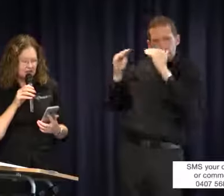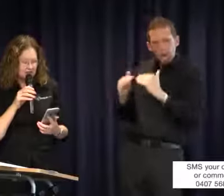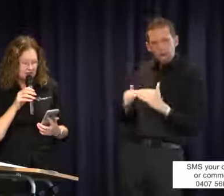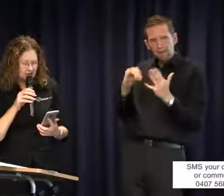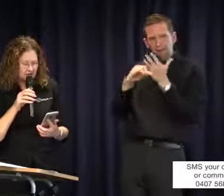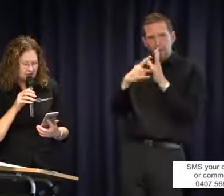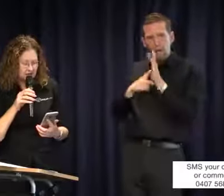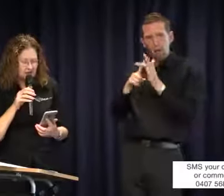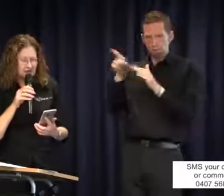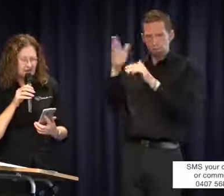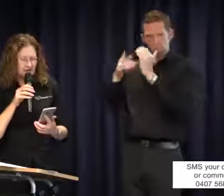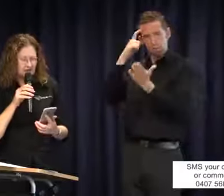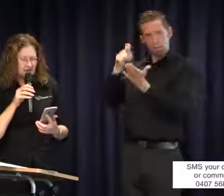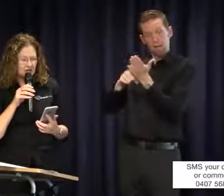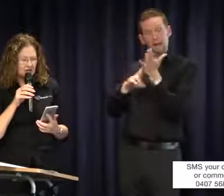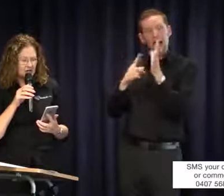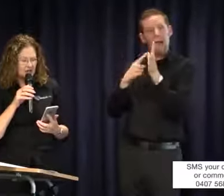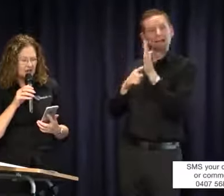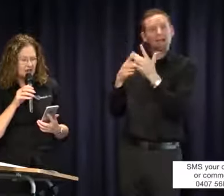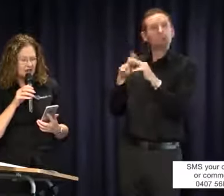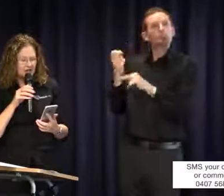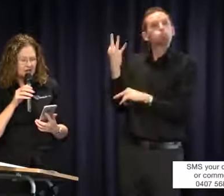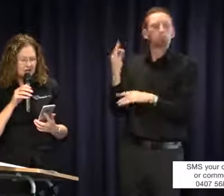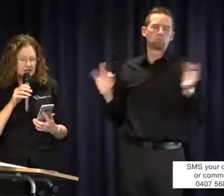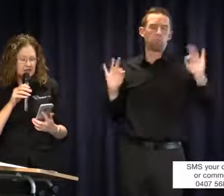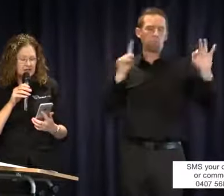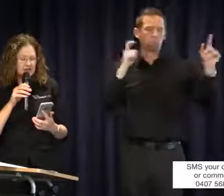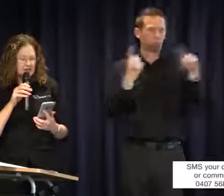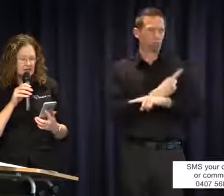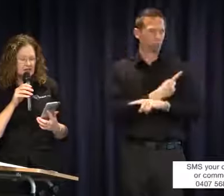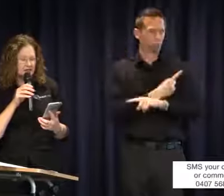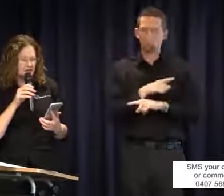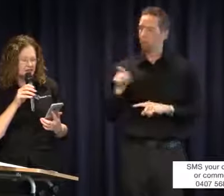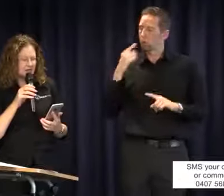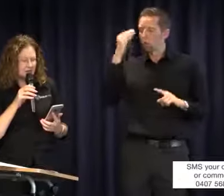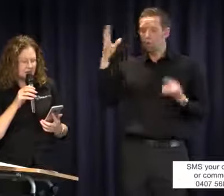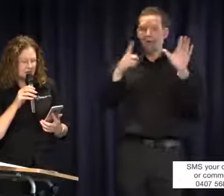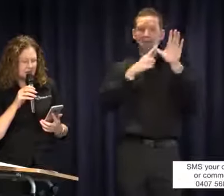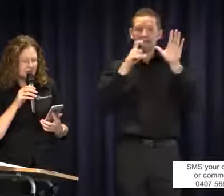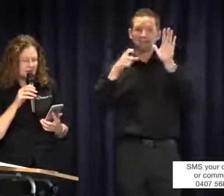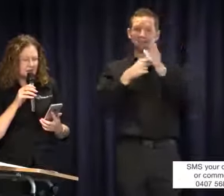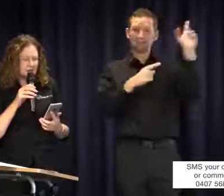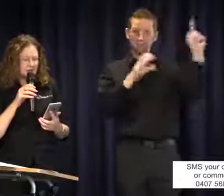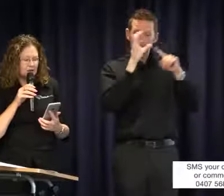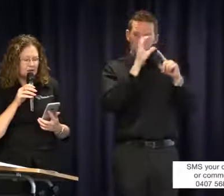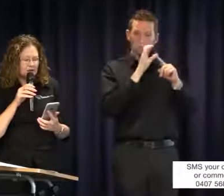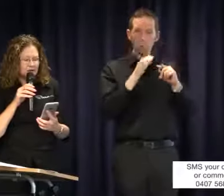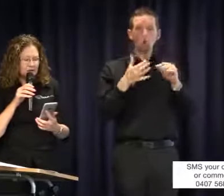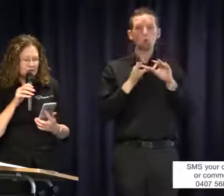accreditation, nothing will change. In the ACT interpreter applicants do not need to